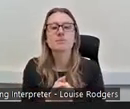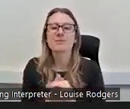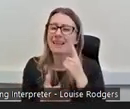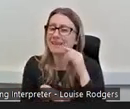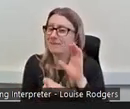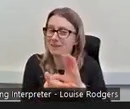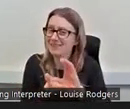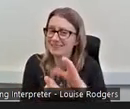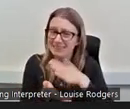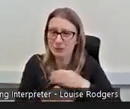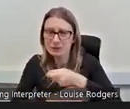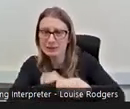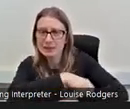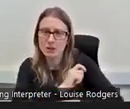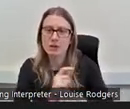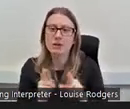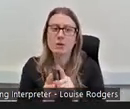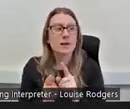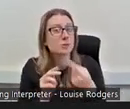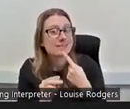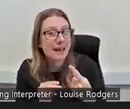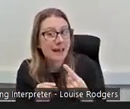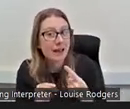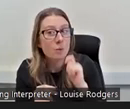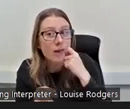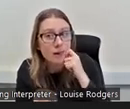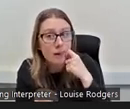well, is practice what you preach, you know, it's a different world out there.